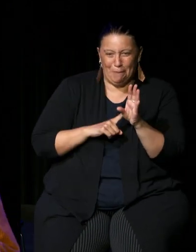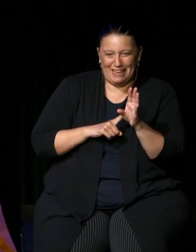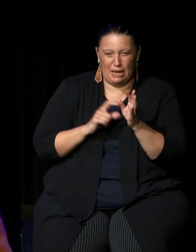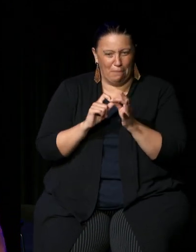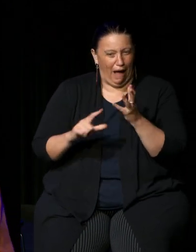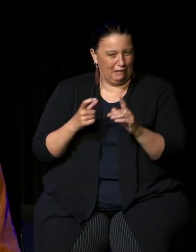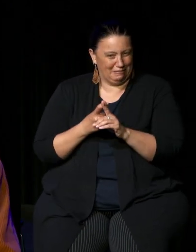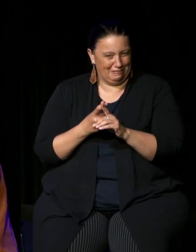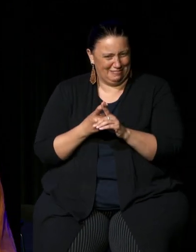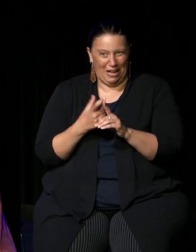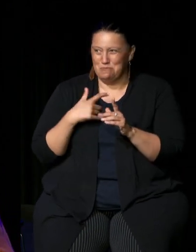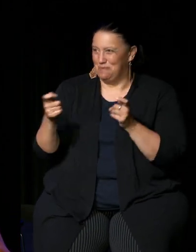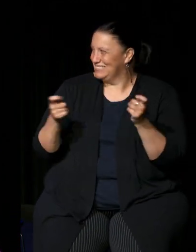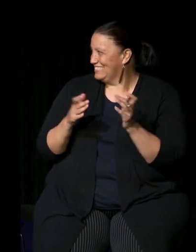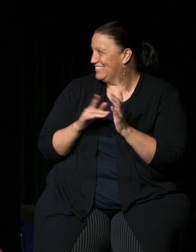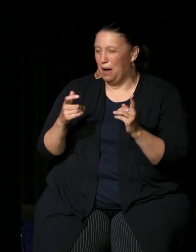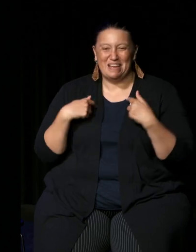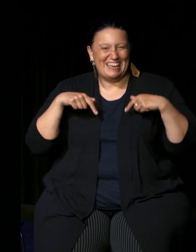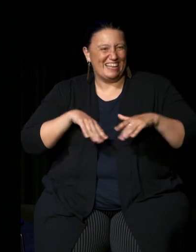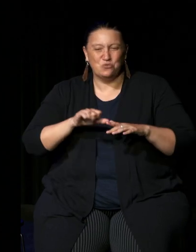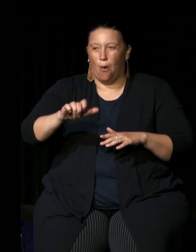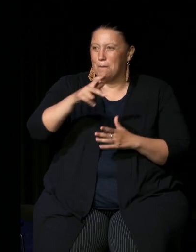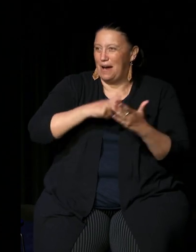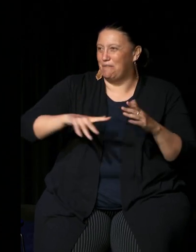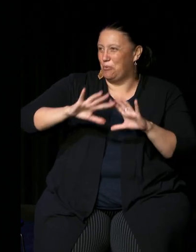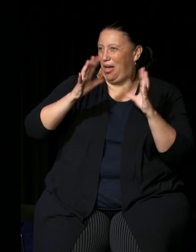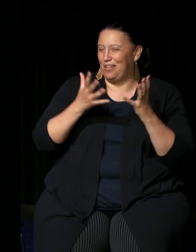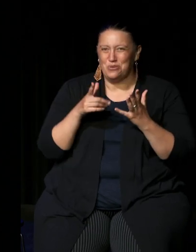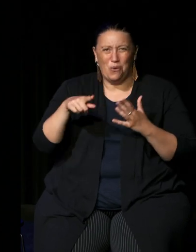it's just so nice to be in your part of the world you live in such a glorious